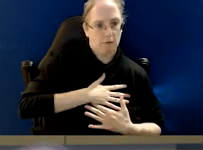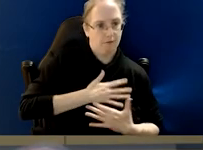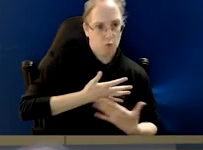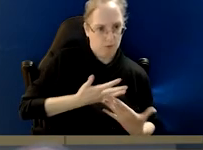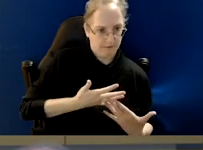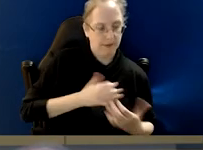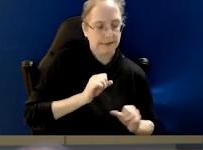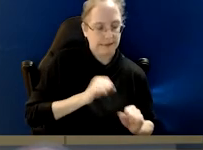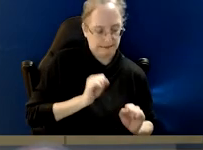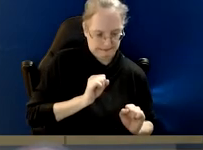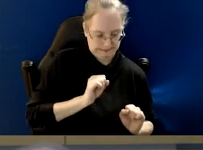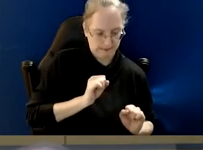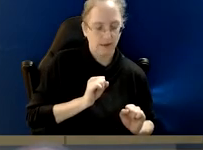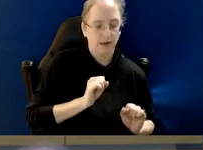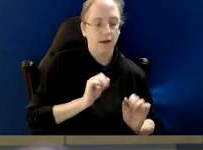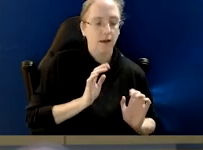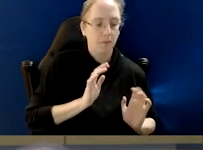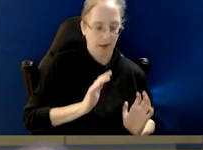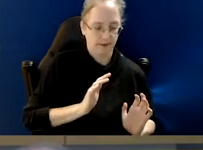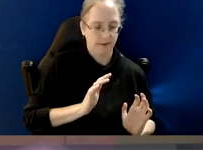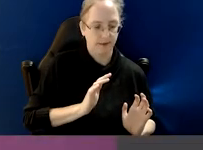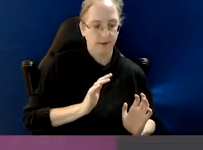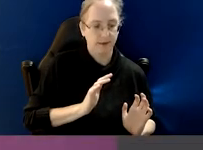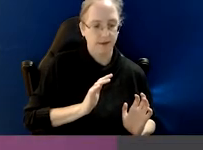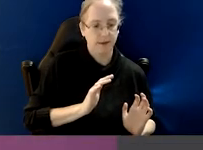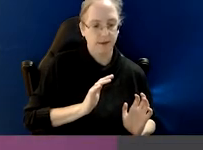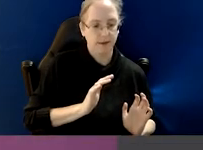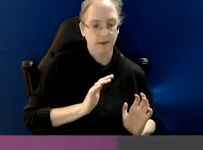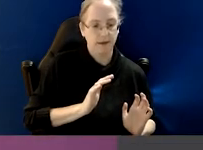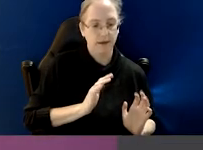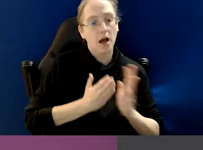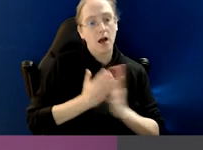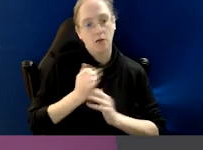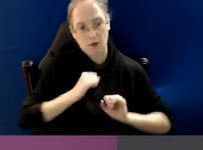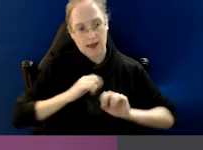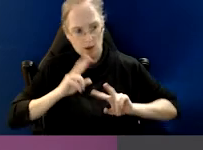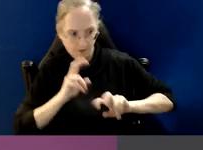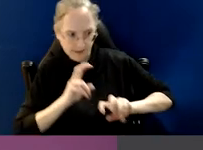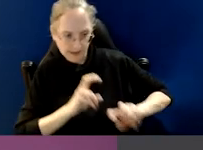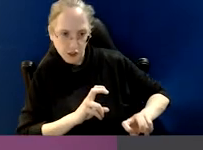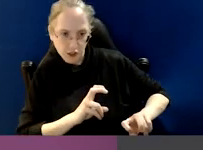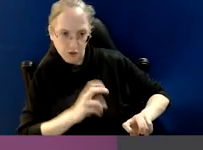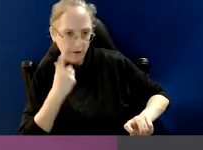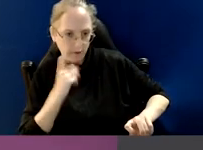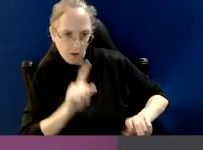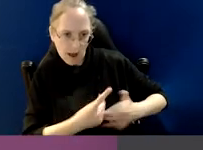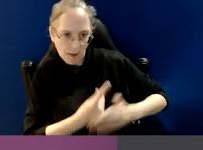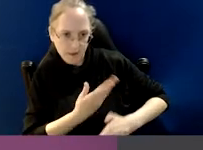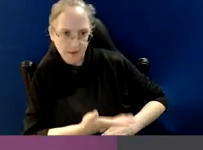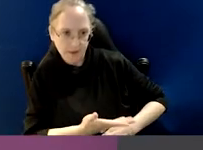But I think what we find in our investigations where things